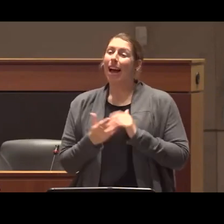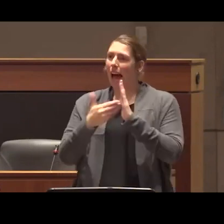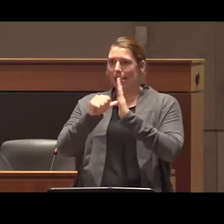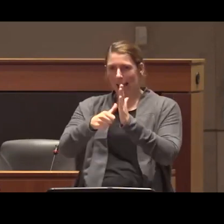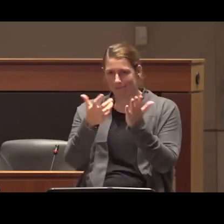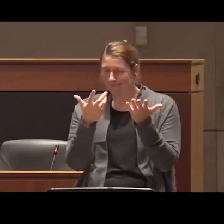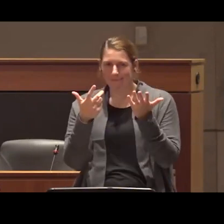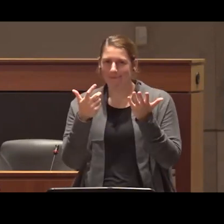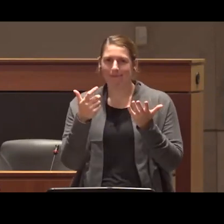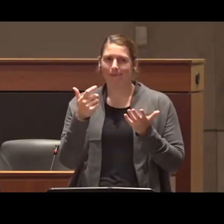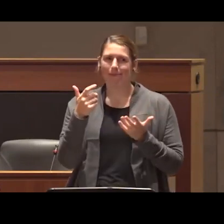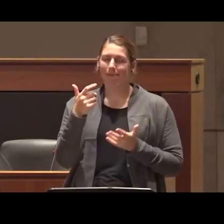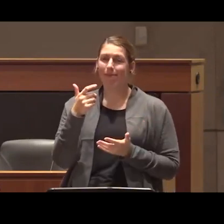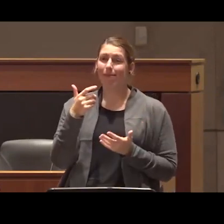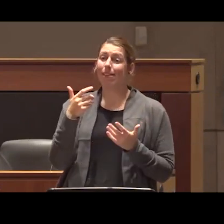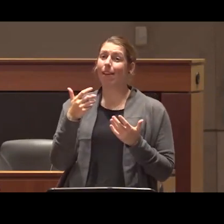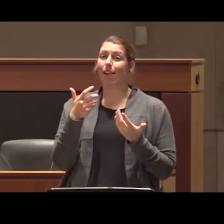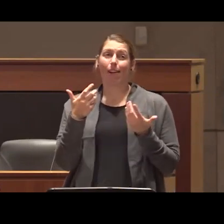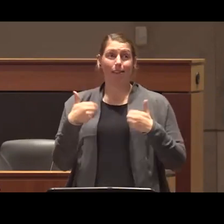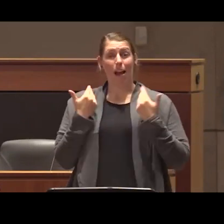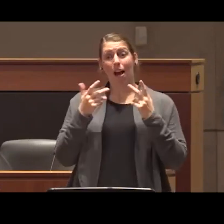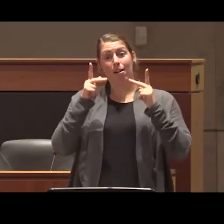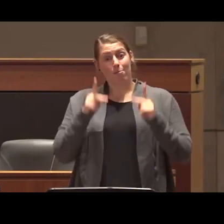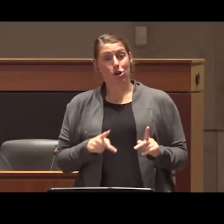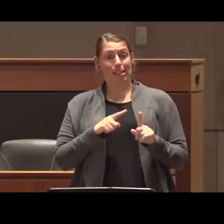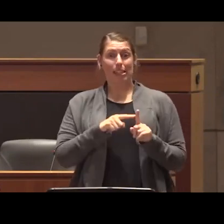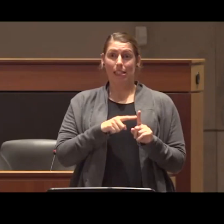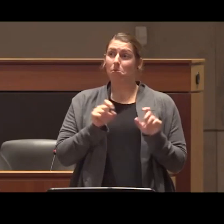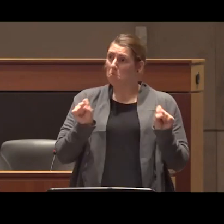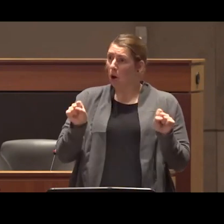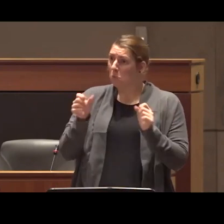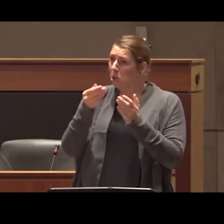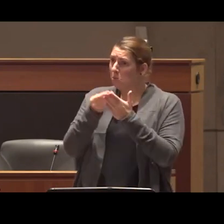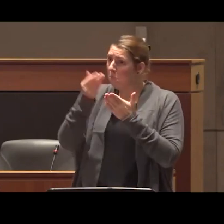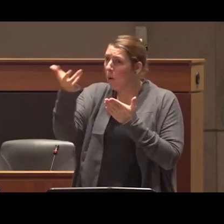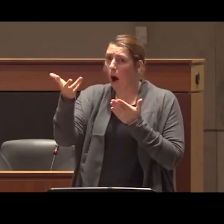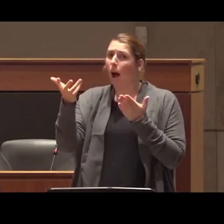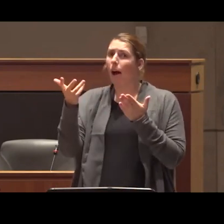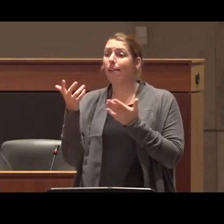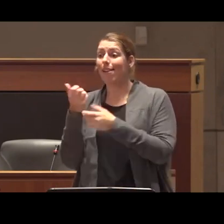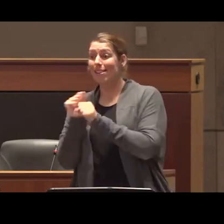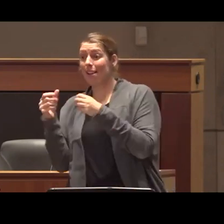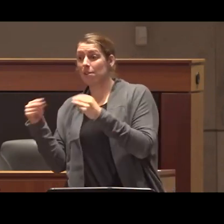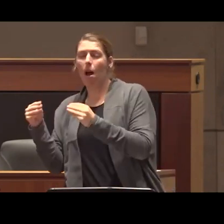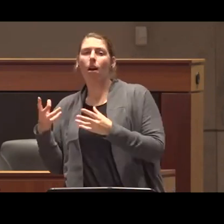not claiming there is no young person who has bought any kind of diverted safe Supply but on